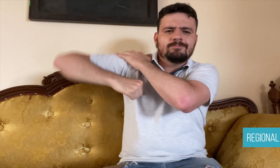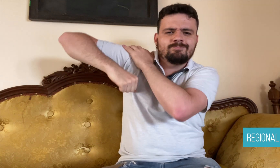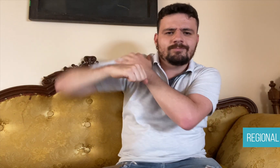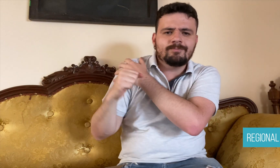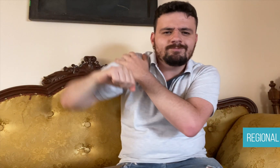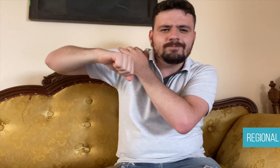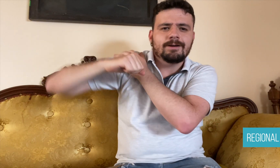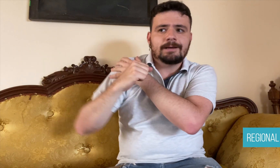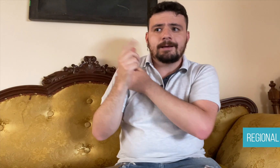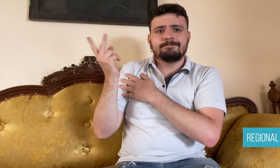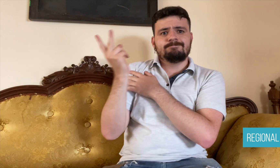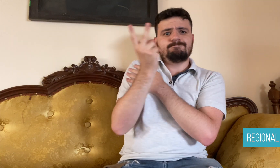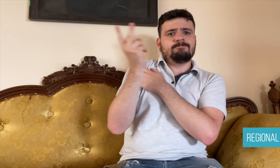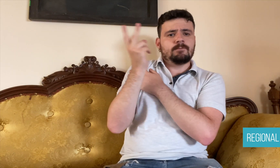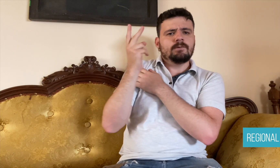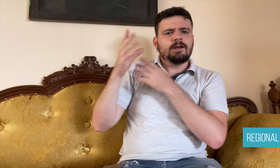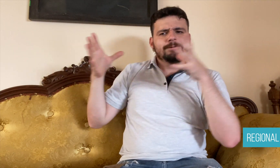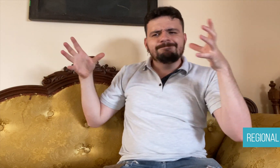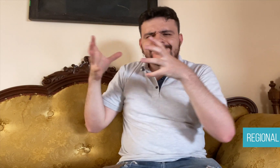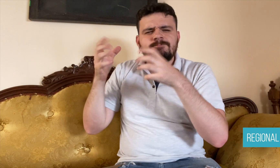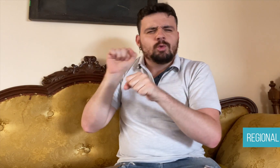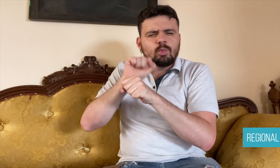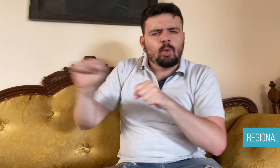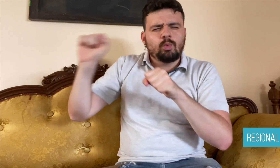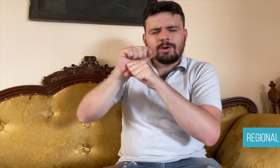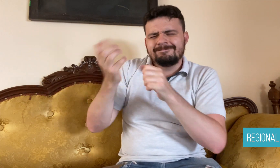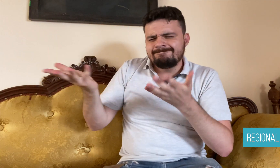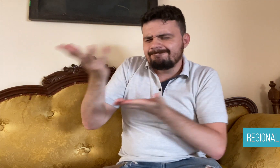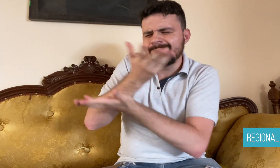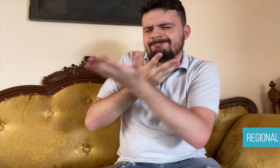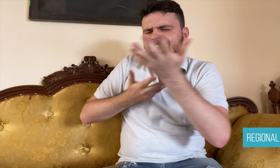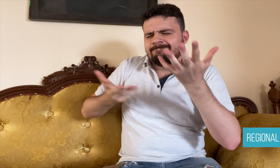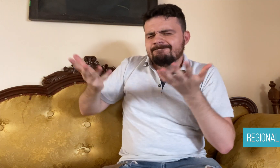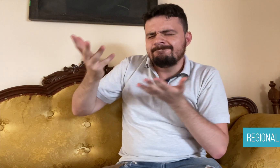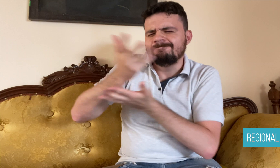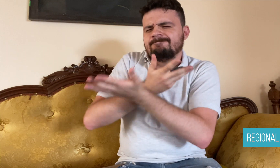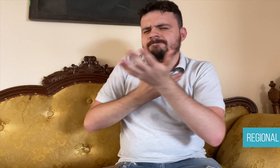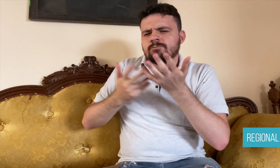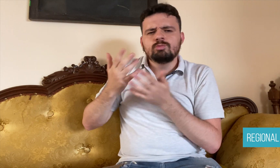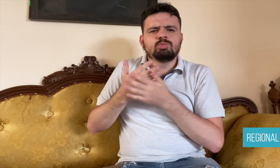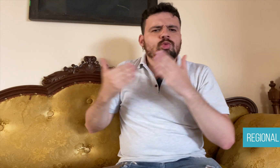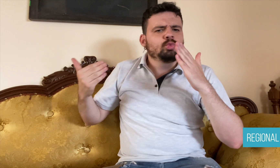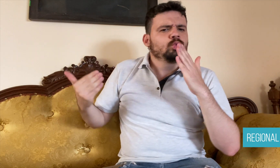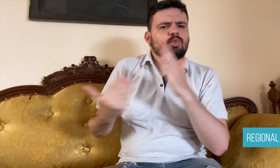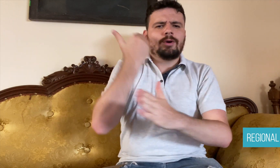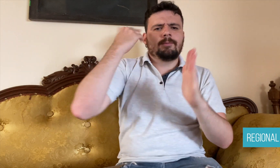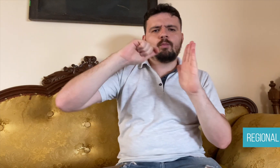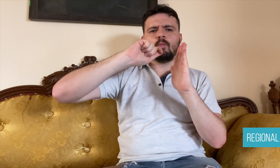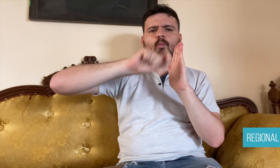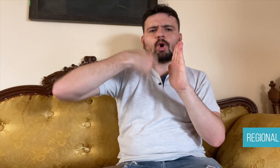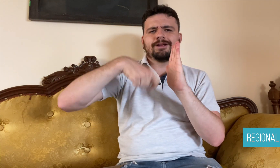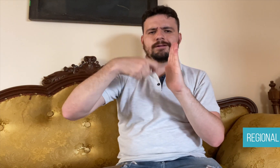a dictionary of Colombian Sign Language that focuses